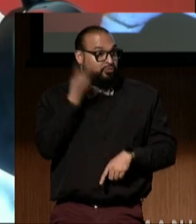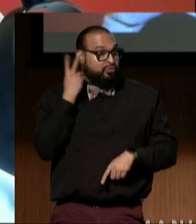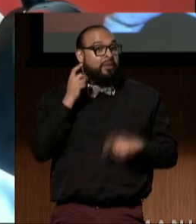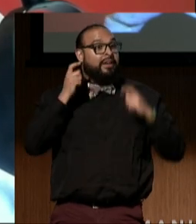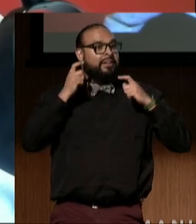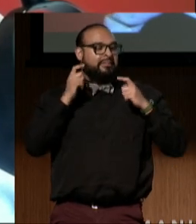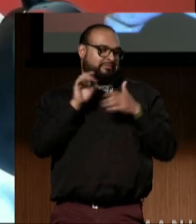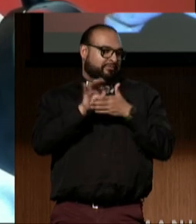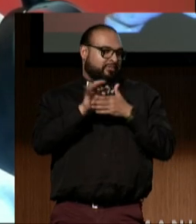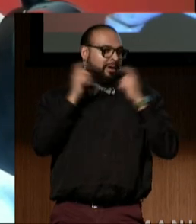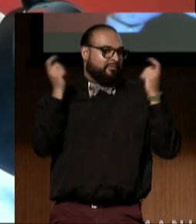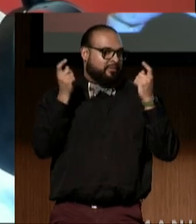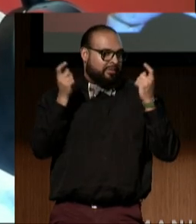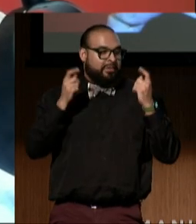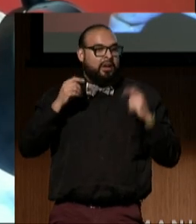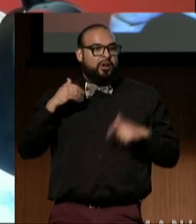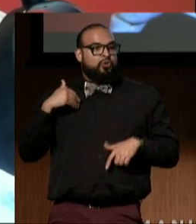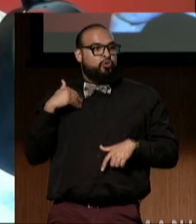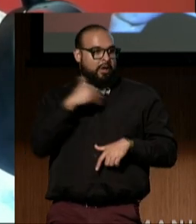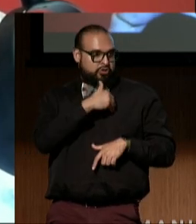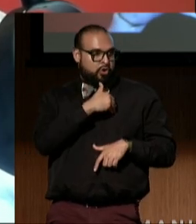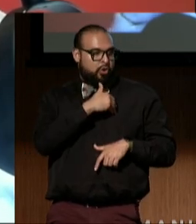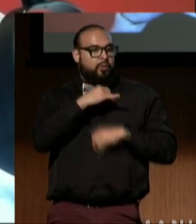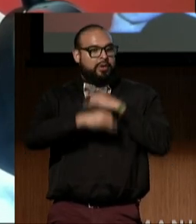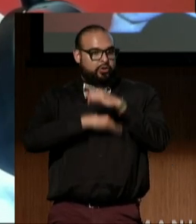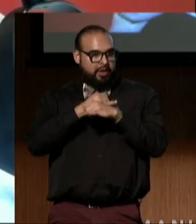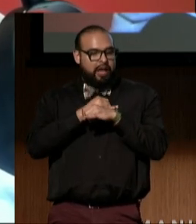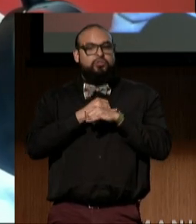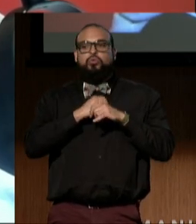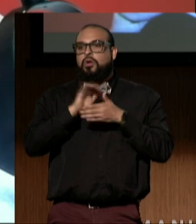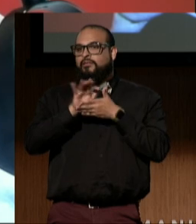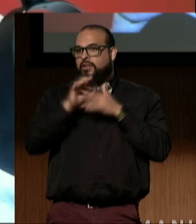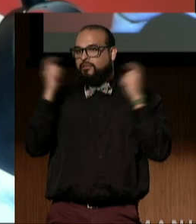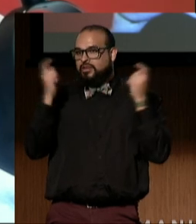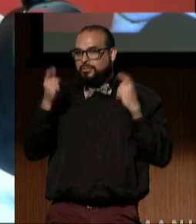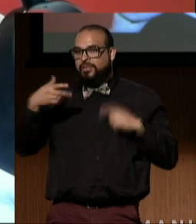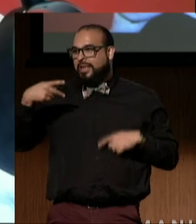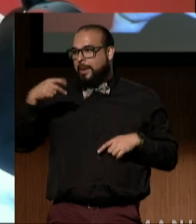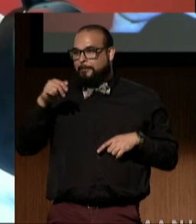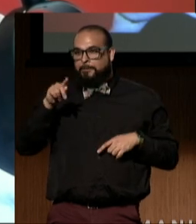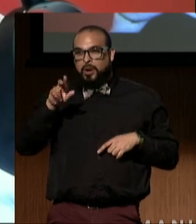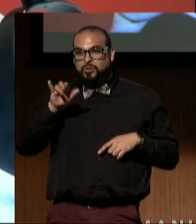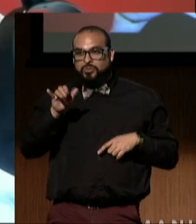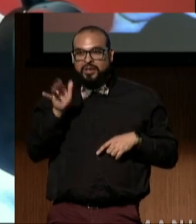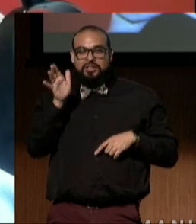the Toronto International Film Festival, where "Patrice" had its world premiere,